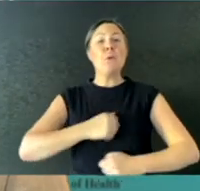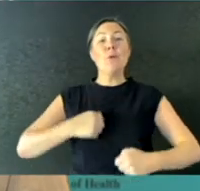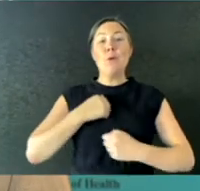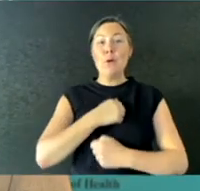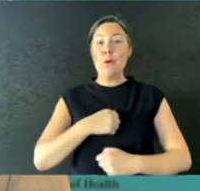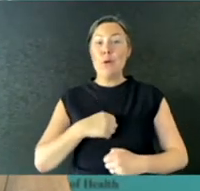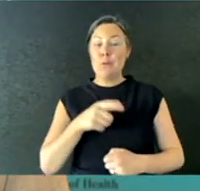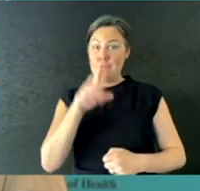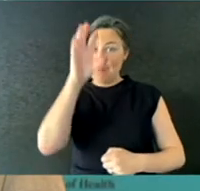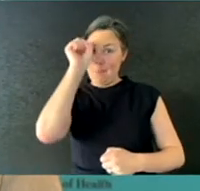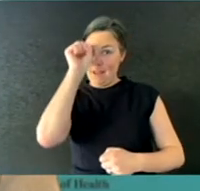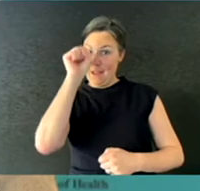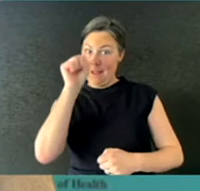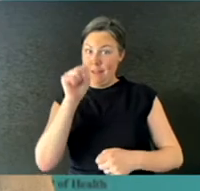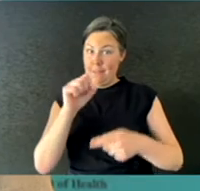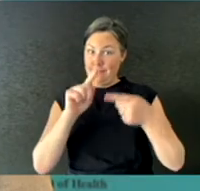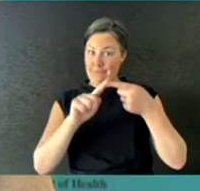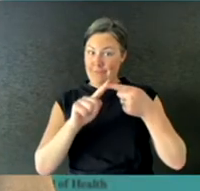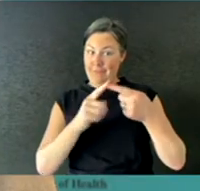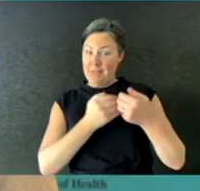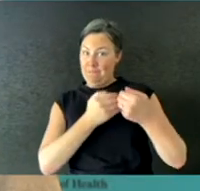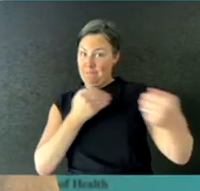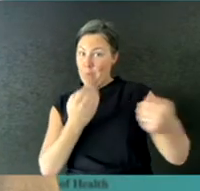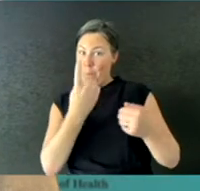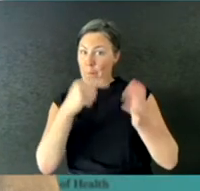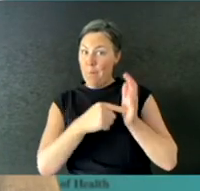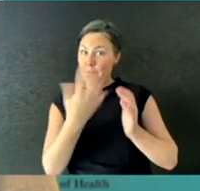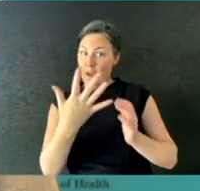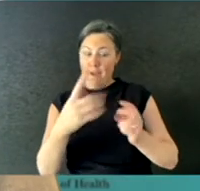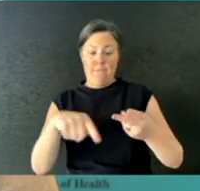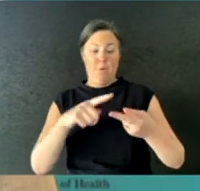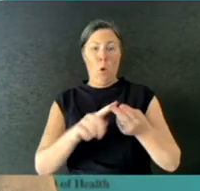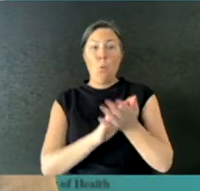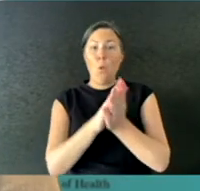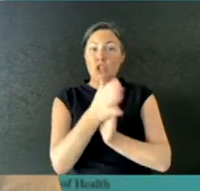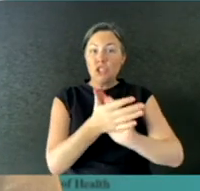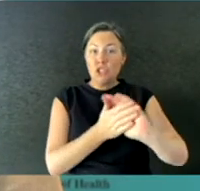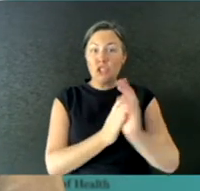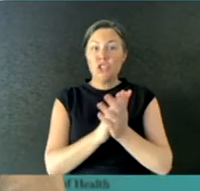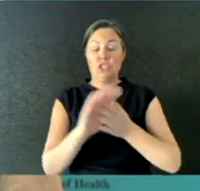your distance, wash your hands, don't interact with others if you are unwell.